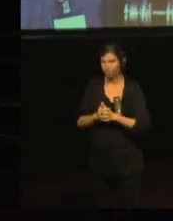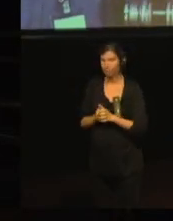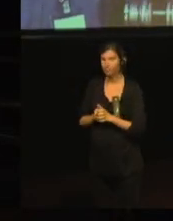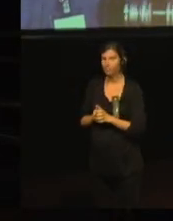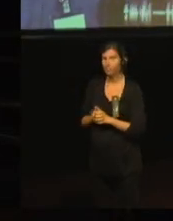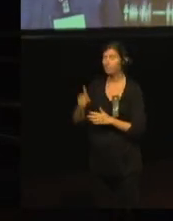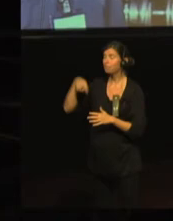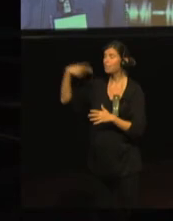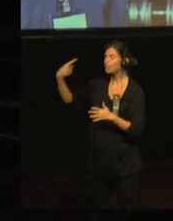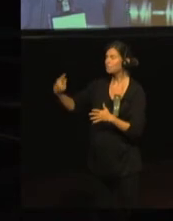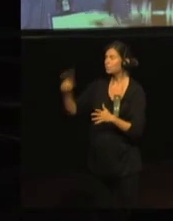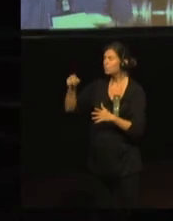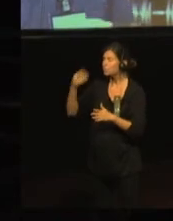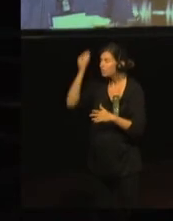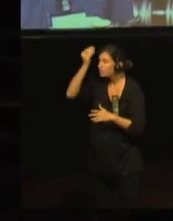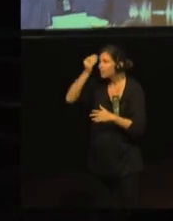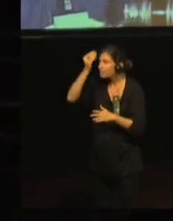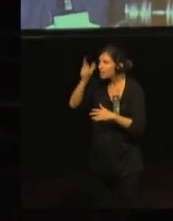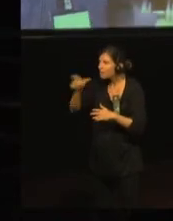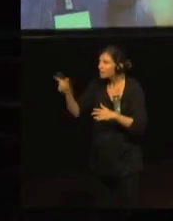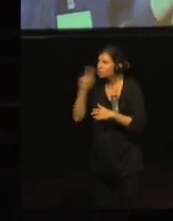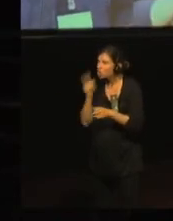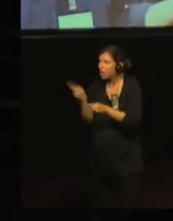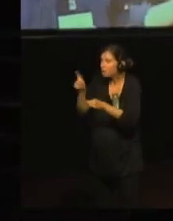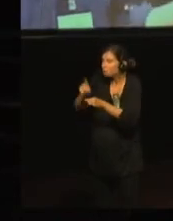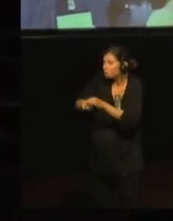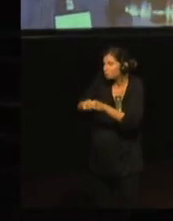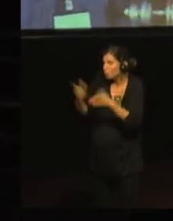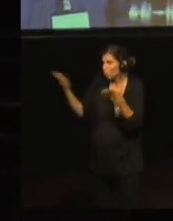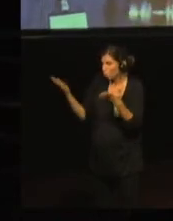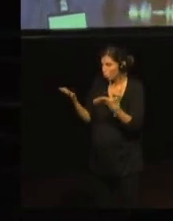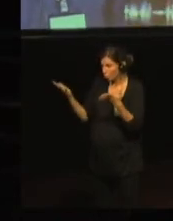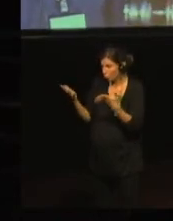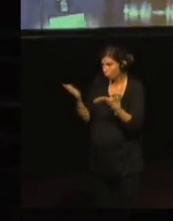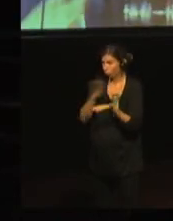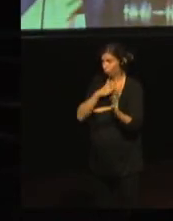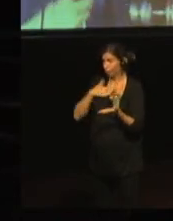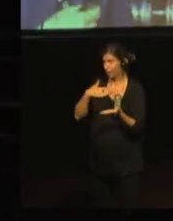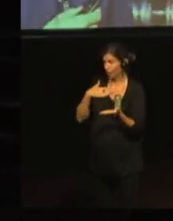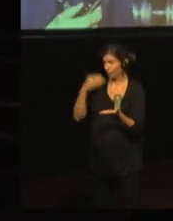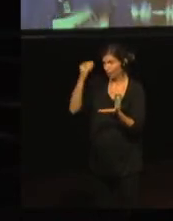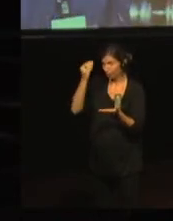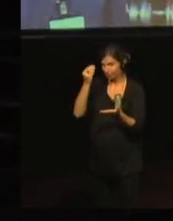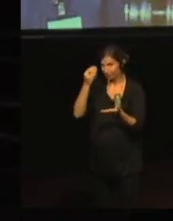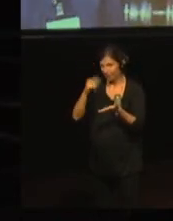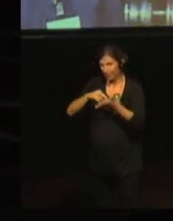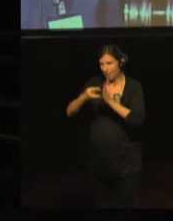And we wanted to speak about our future plans. What do we expect from this project?